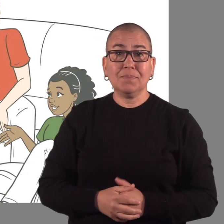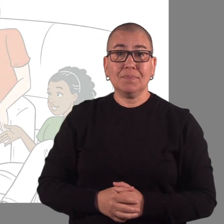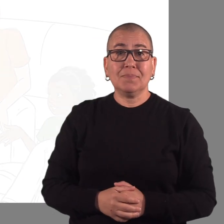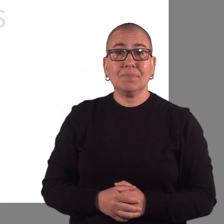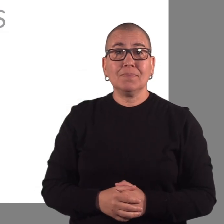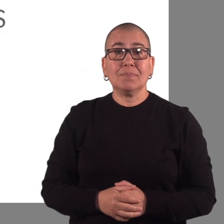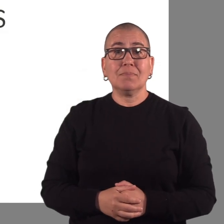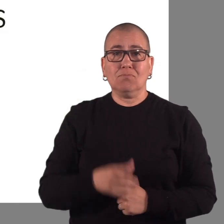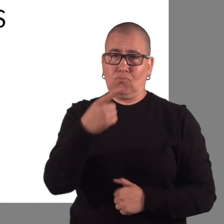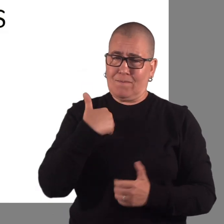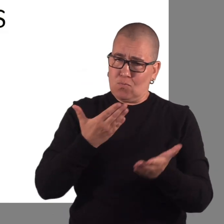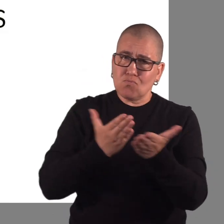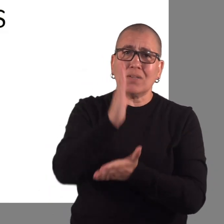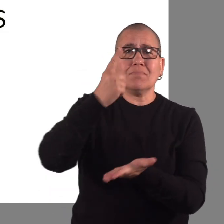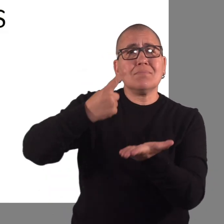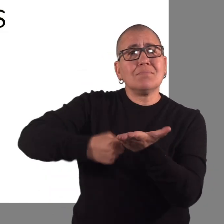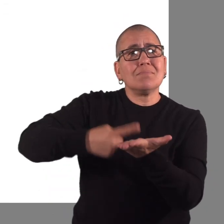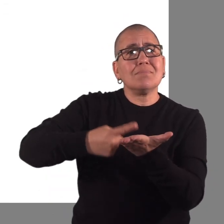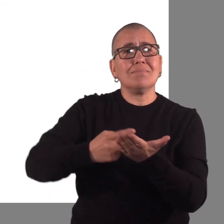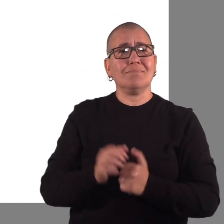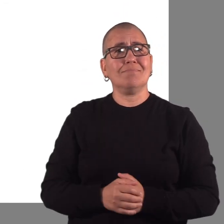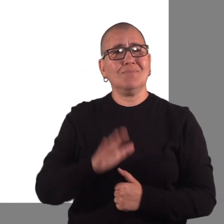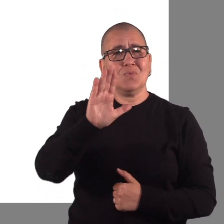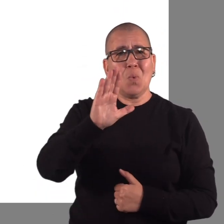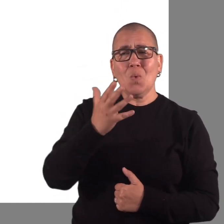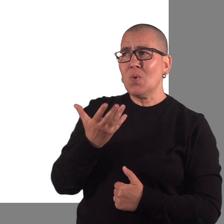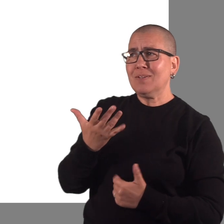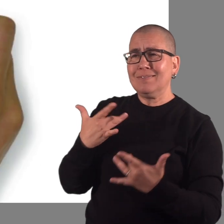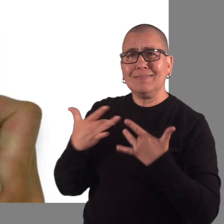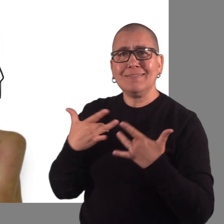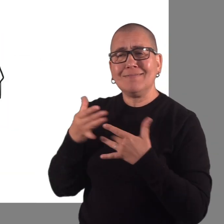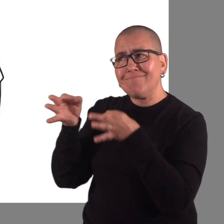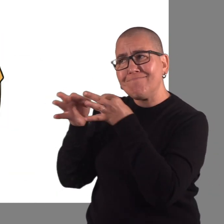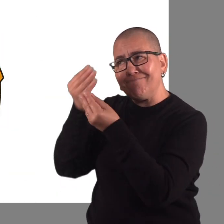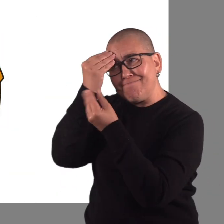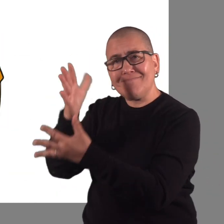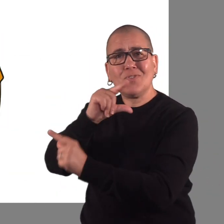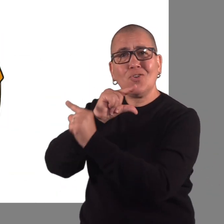You have the right to discuss any concerns with your guardian